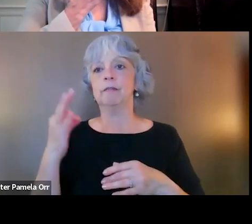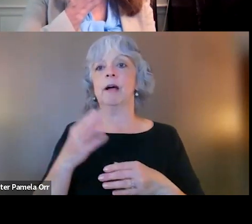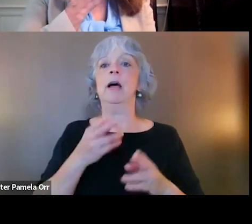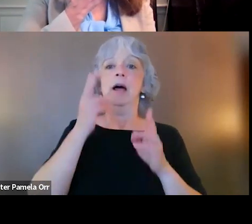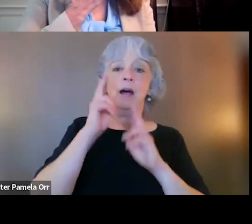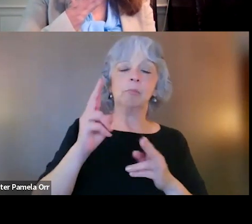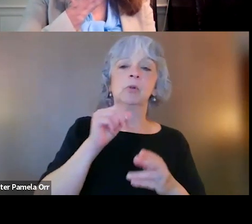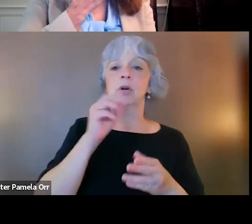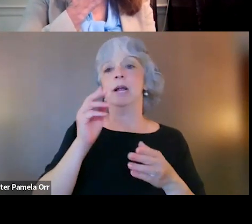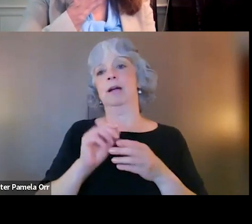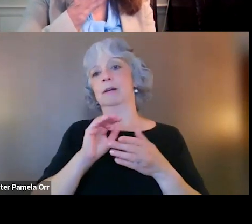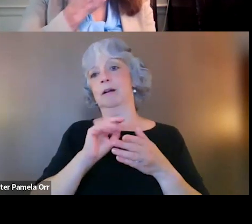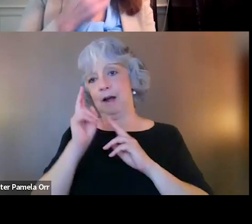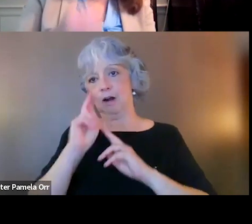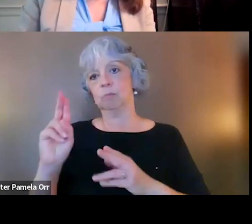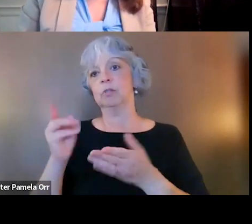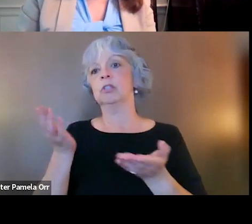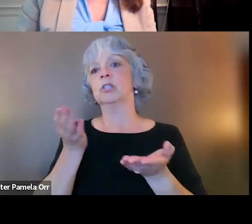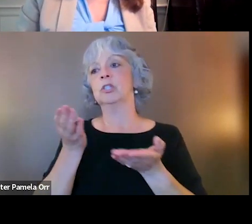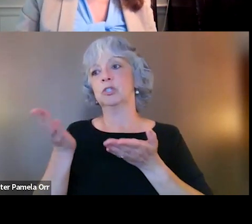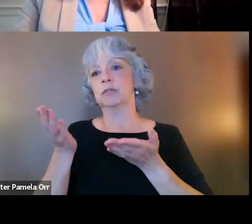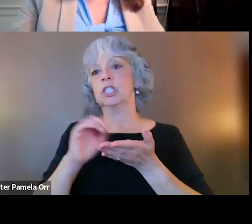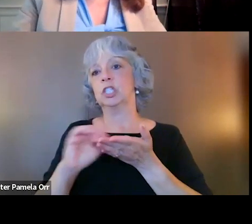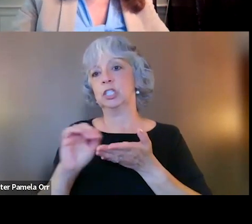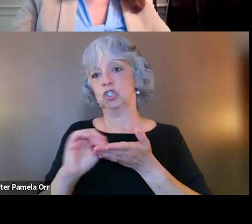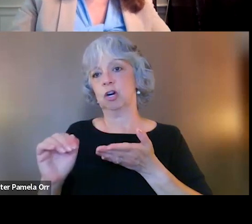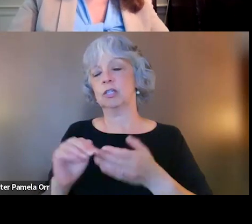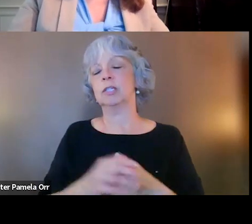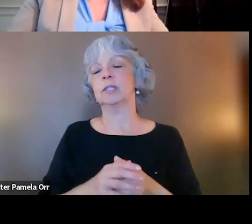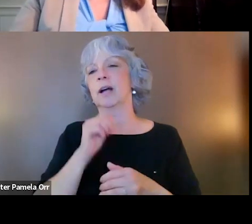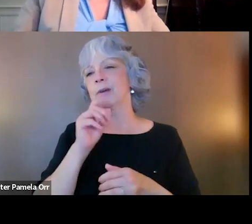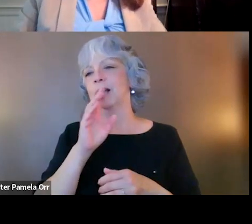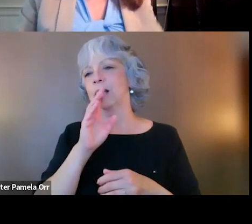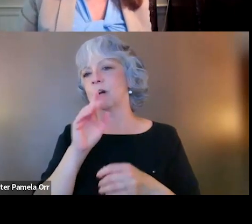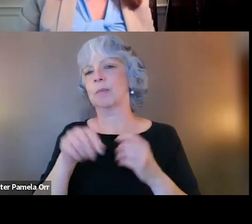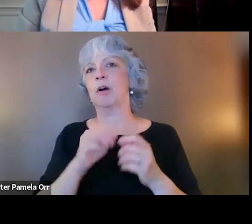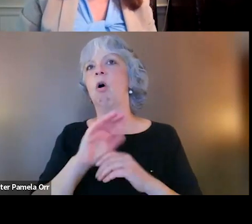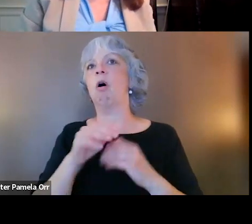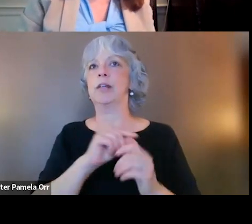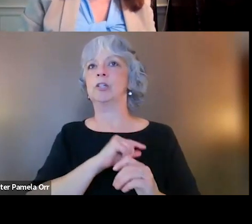an onset during service or after service. And I won't get to all the eligibility issues here, but there is expansive care,